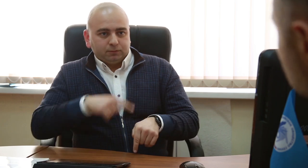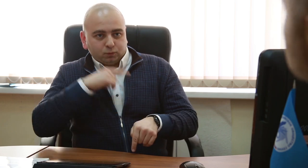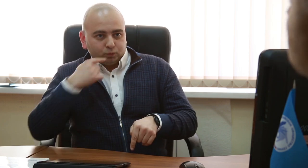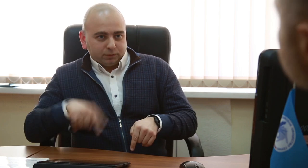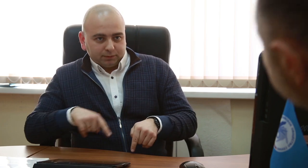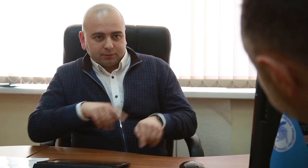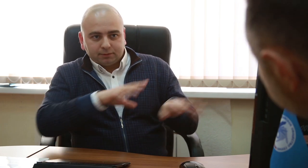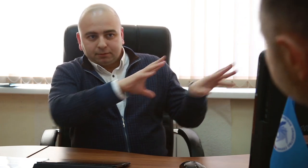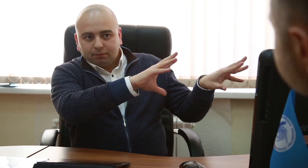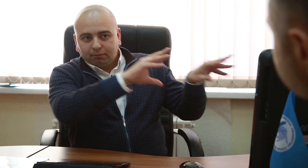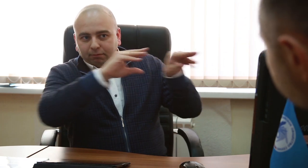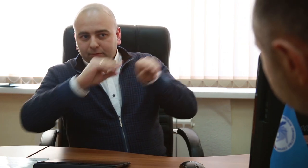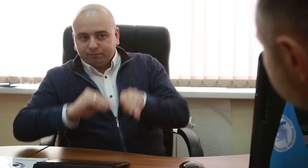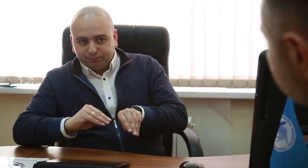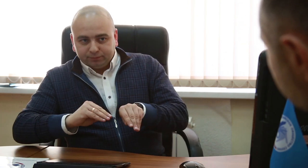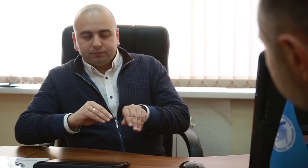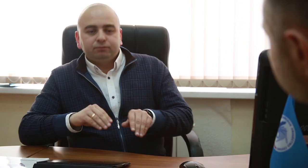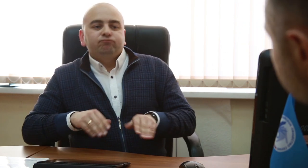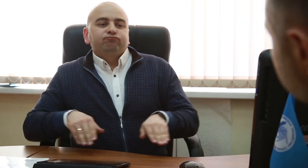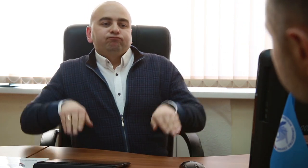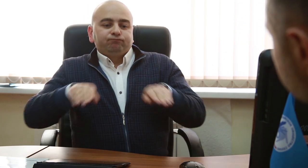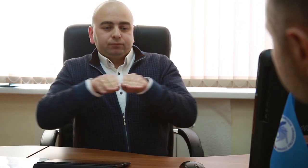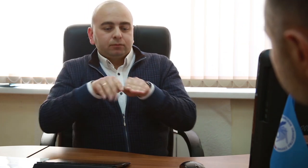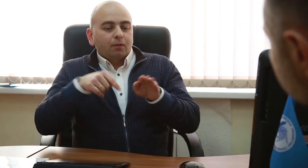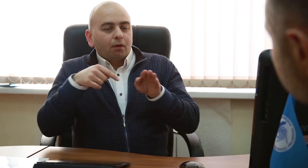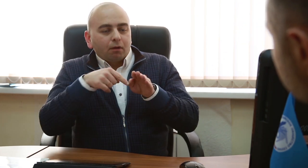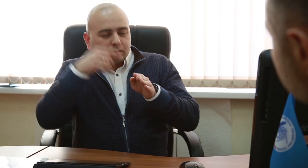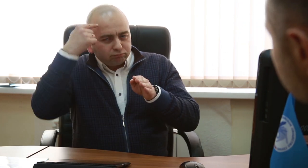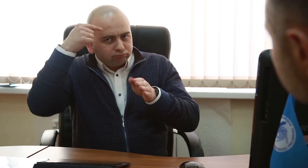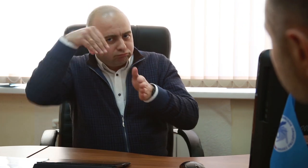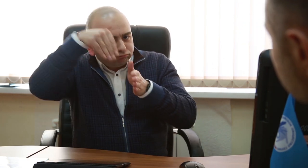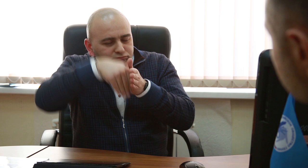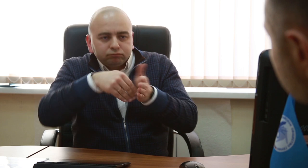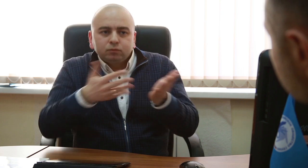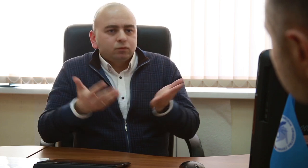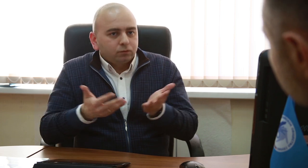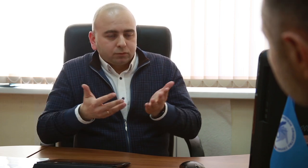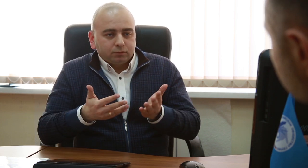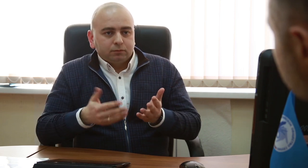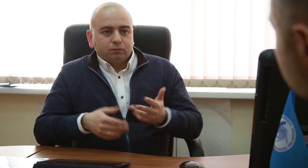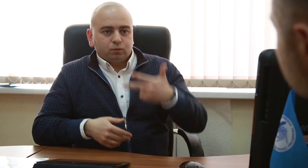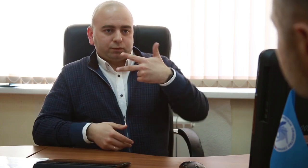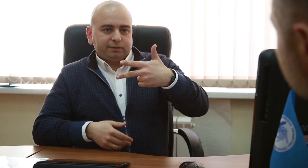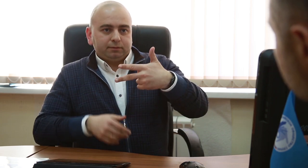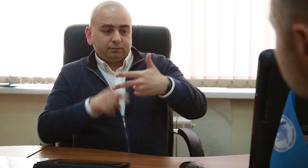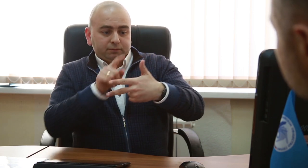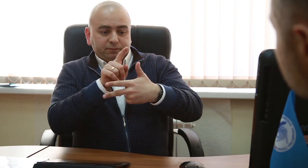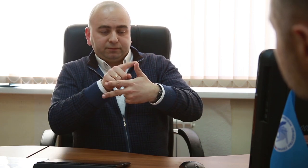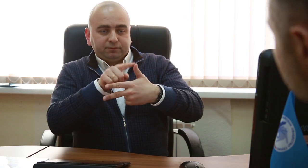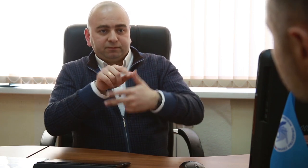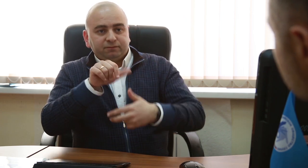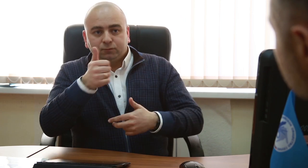the words that recognized sign language as an official language and use that in the law.